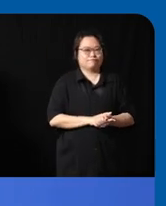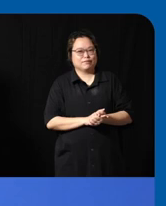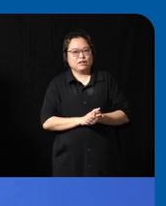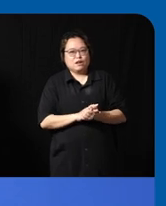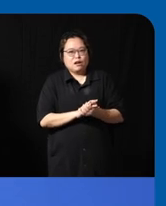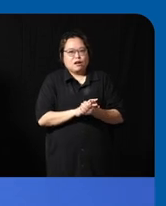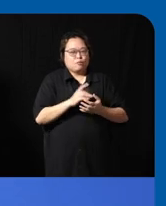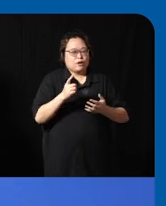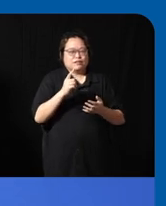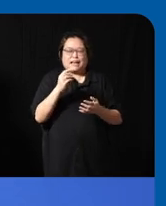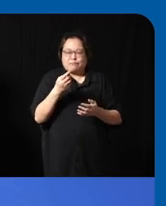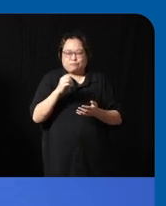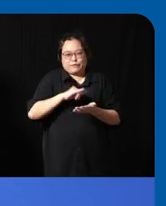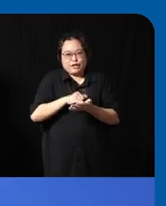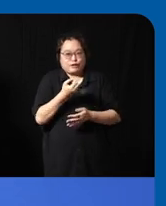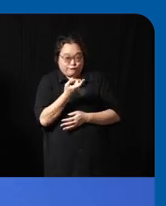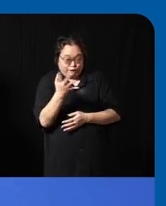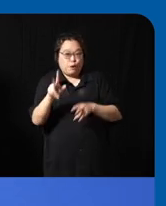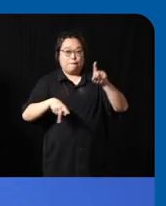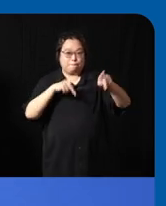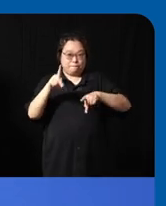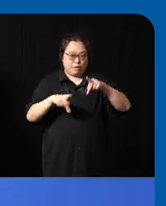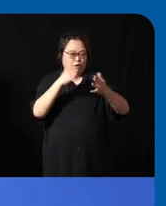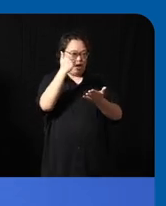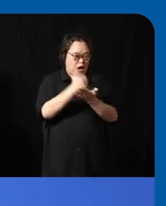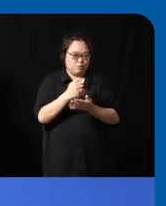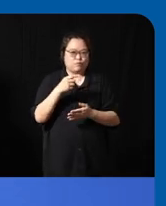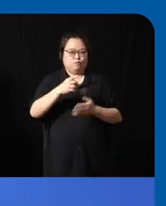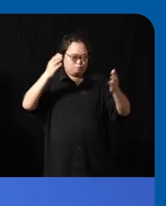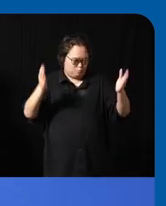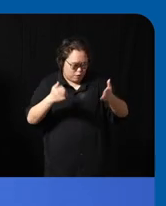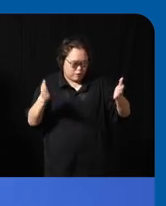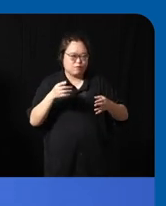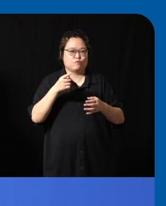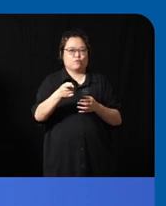certain few people that are helping championing it for you that will bring their network with